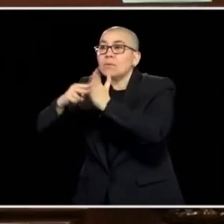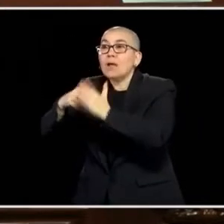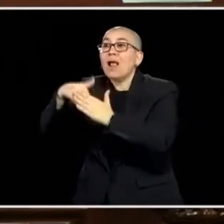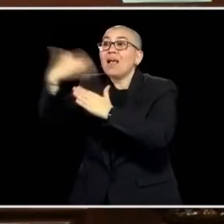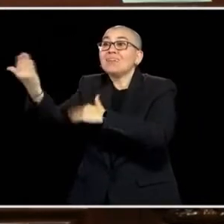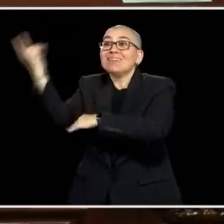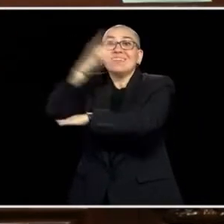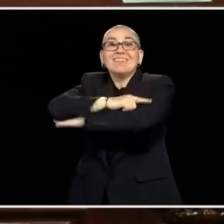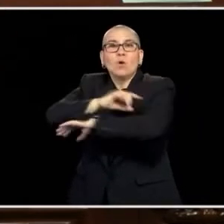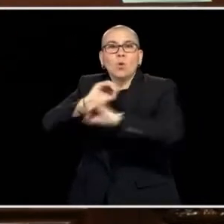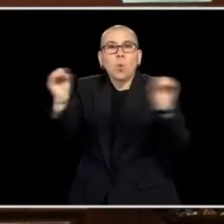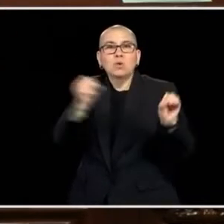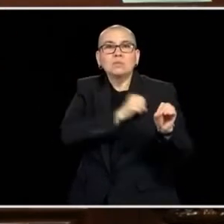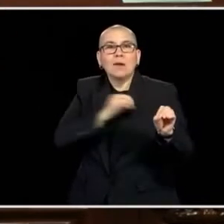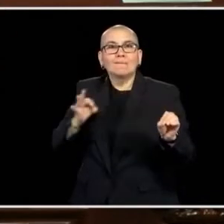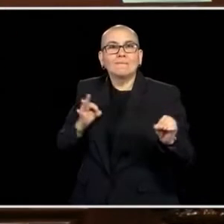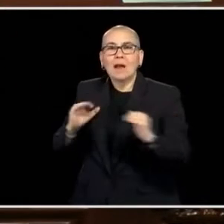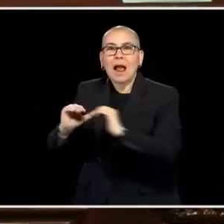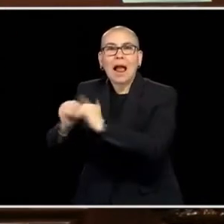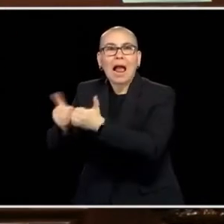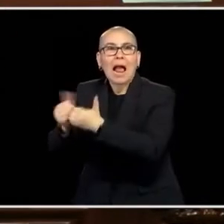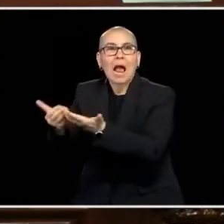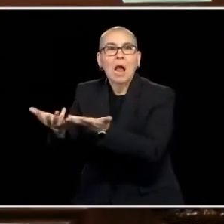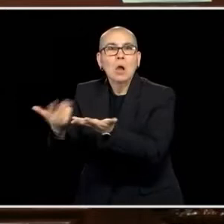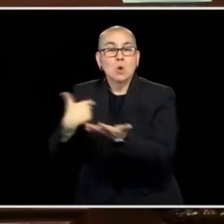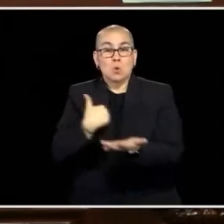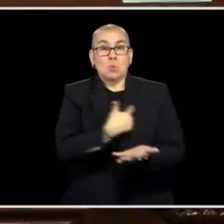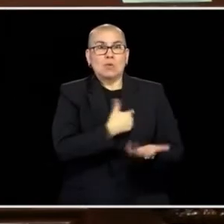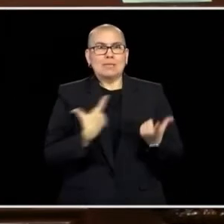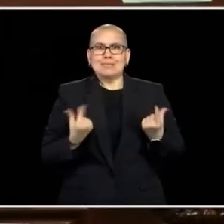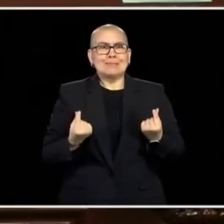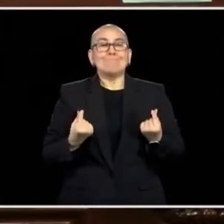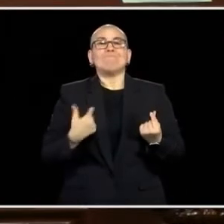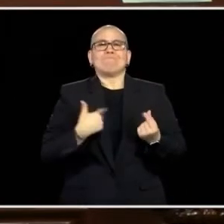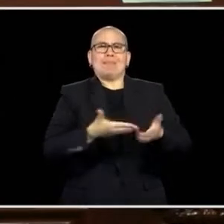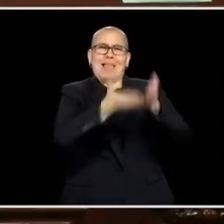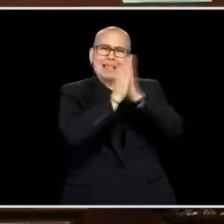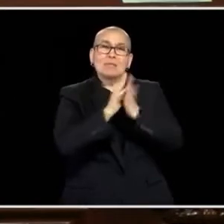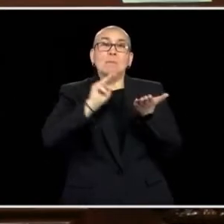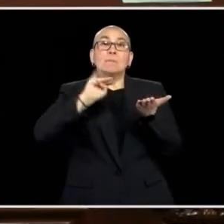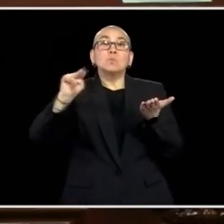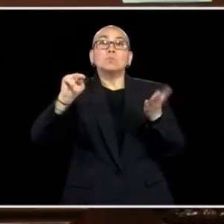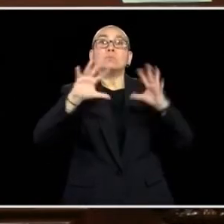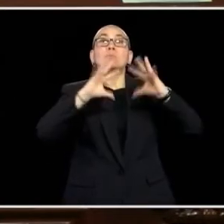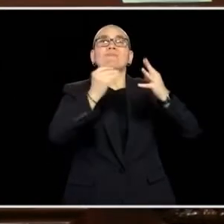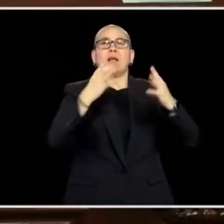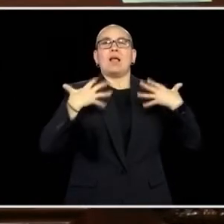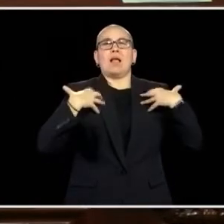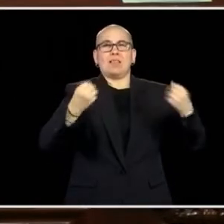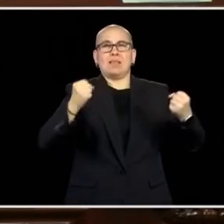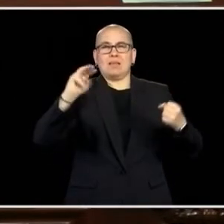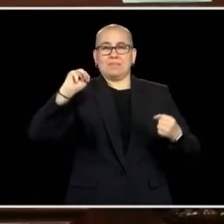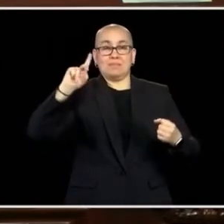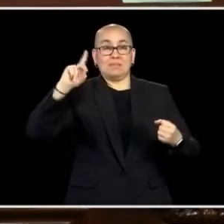TO CARE FOR THOSE RESIDENTS. IT WAS AT THAT TIME THAT WE ASKED THE FOLKS AT THE MINNESOTA DEPARTMENT OF